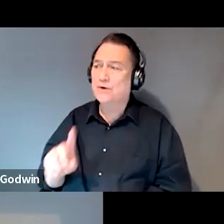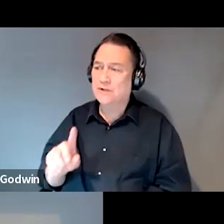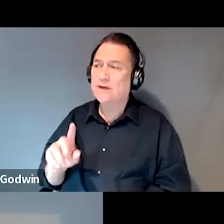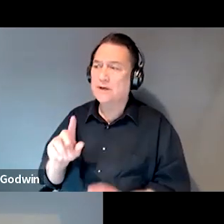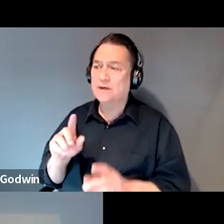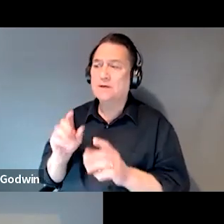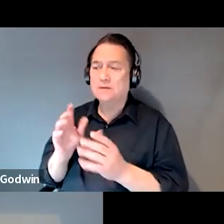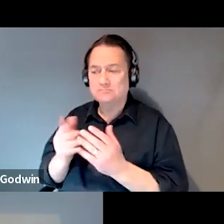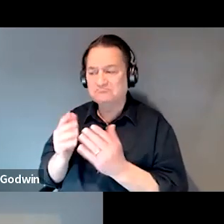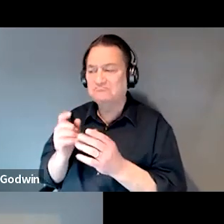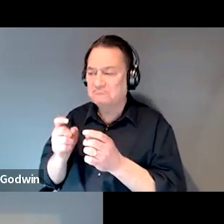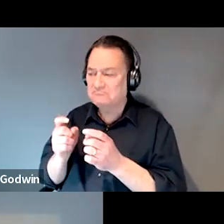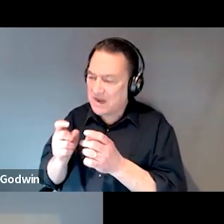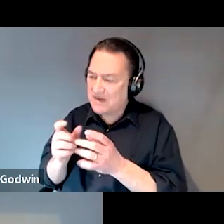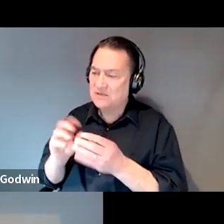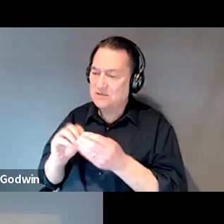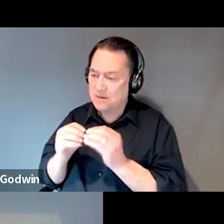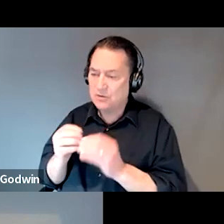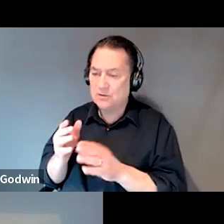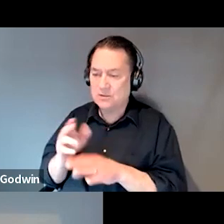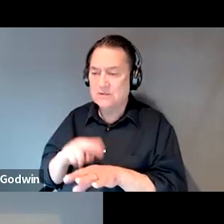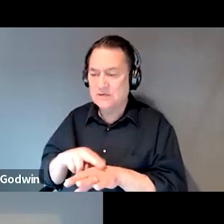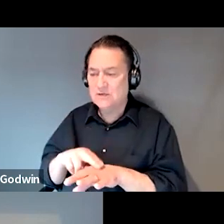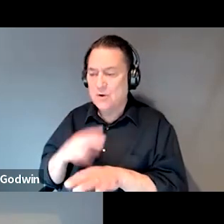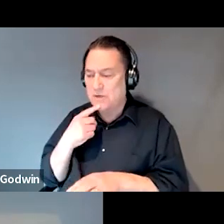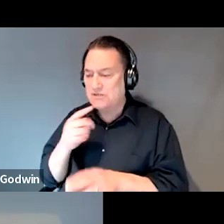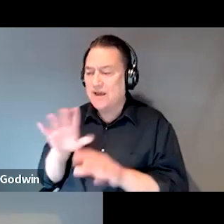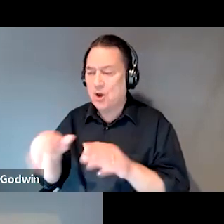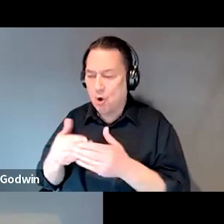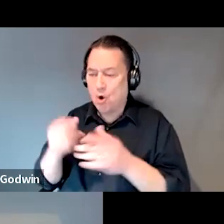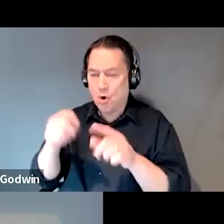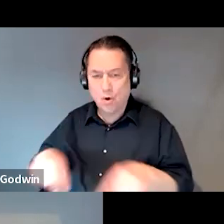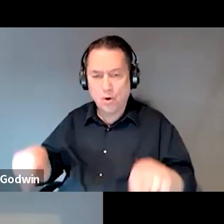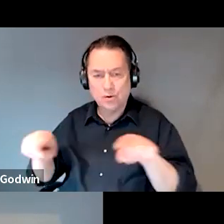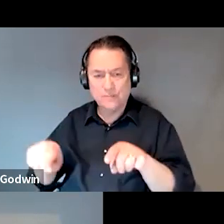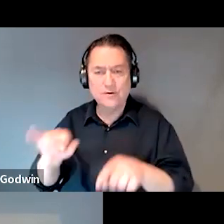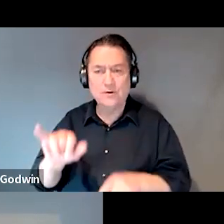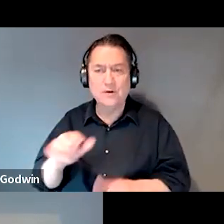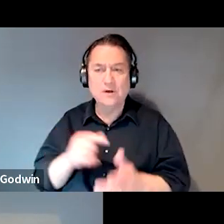and would say, you know, just generally to all of you out there, that that's what we, you know, recommend,